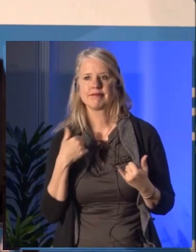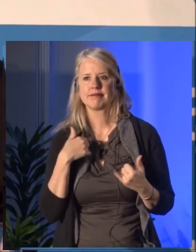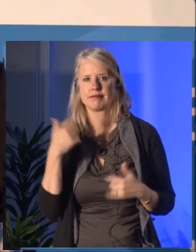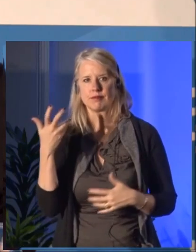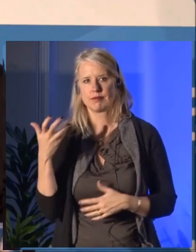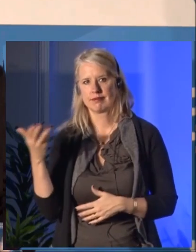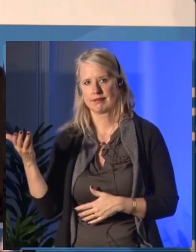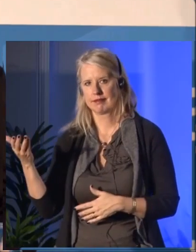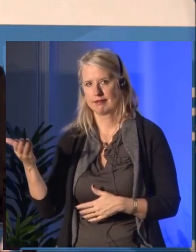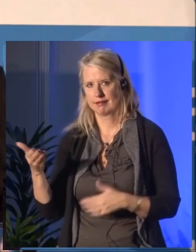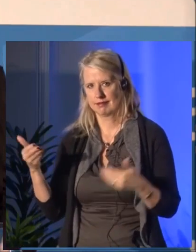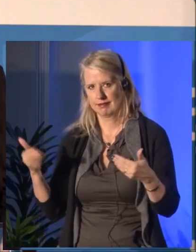drummer Jessie Baird.